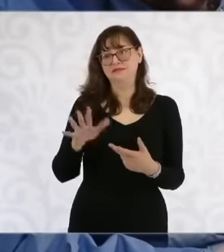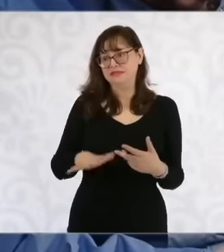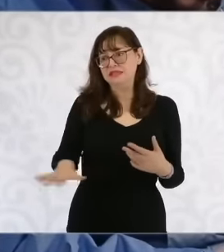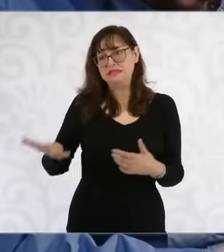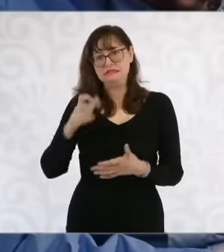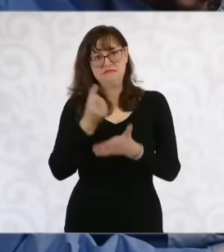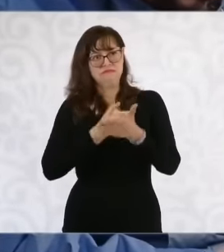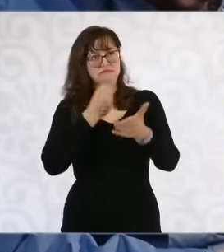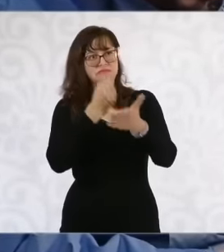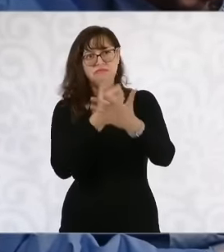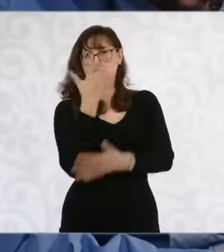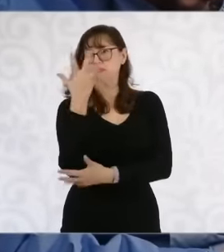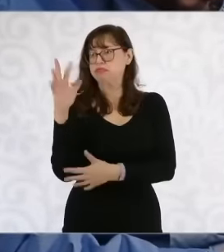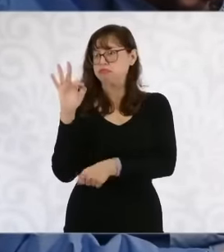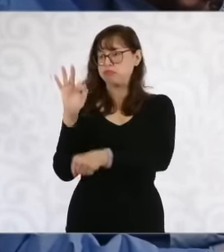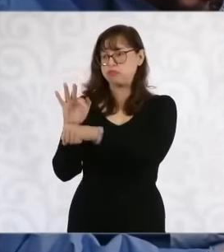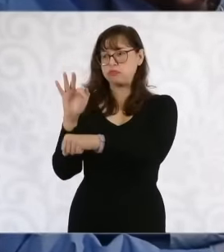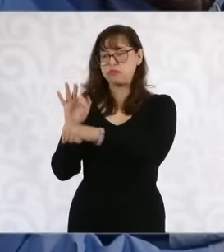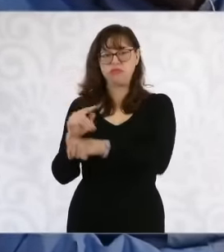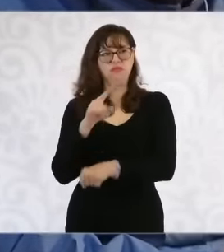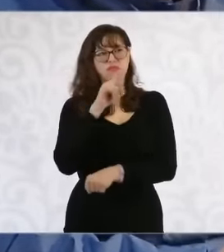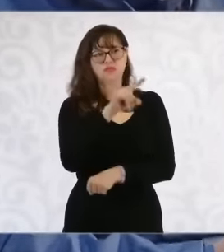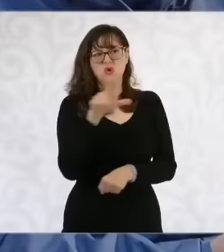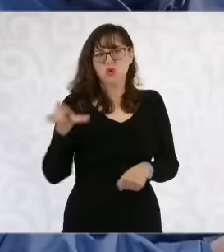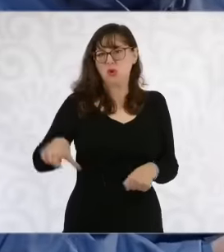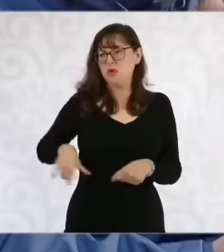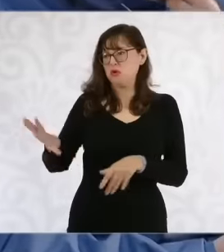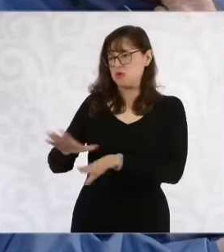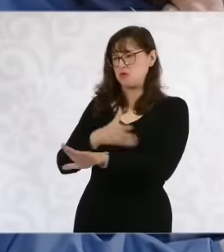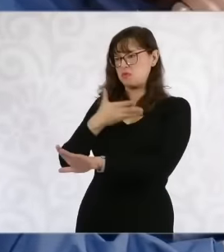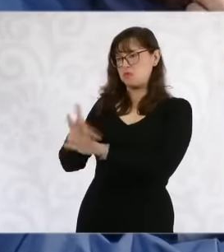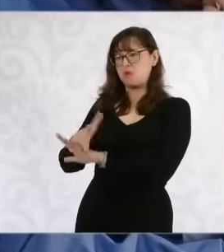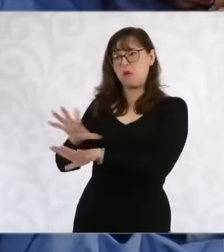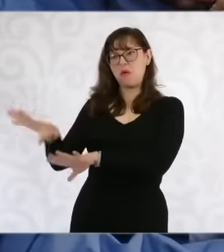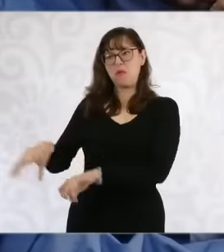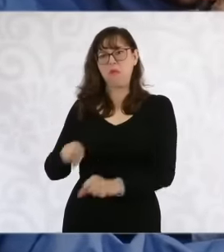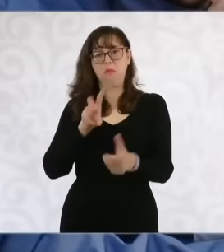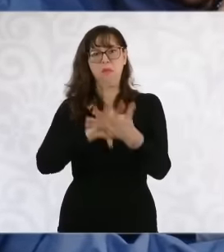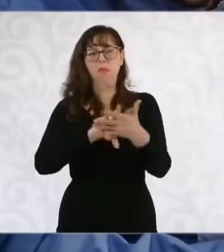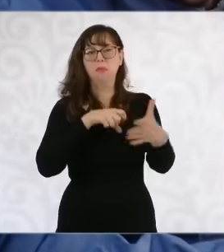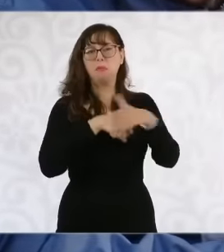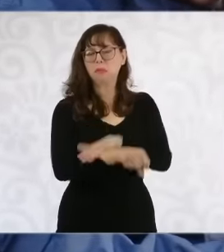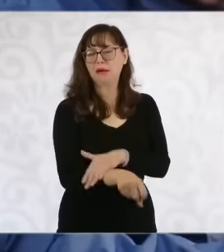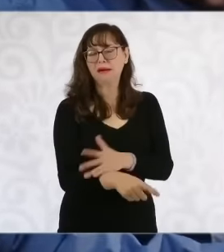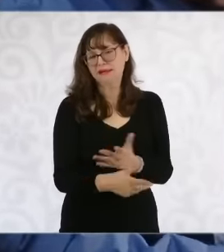Huentitán park where they also intend to build a construction also enia